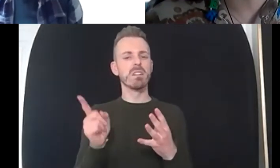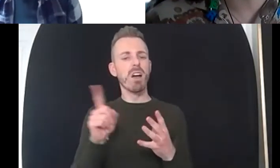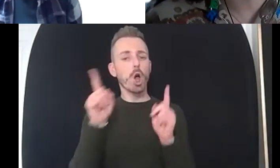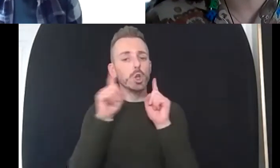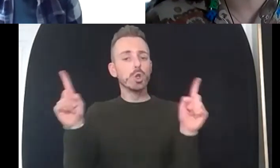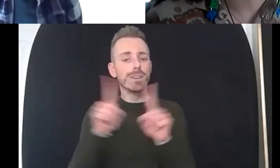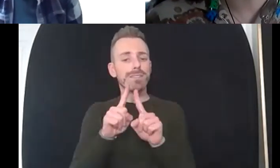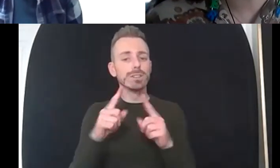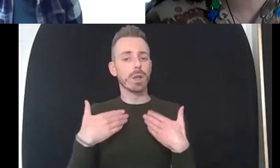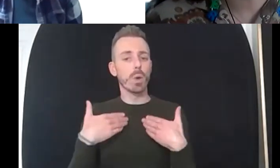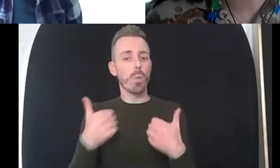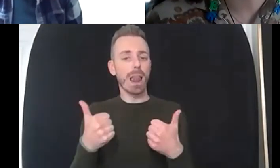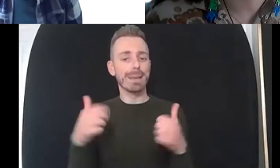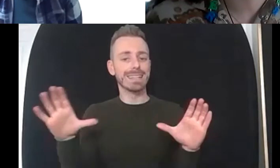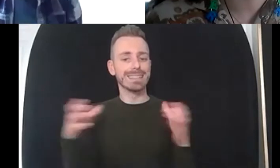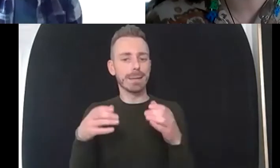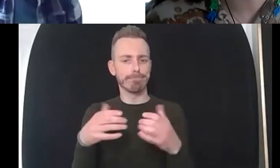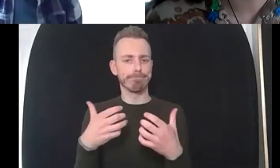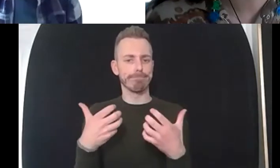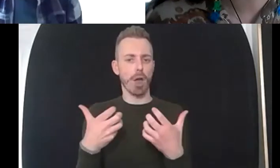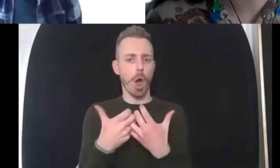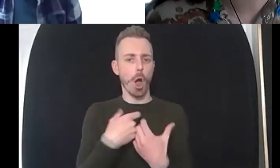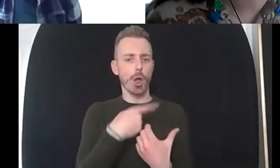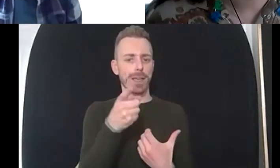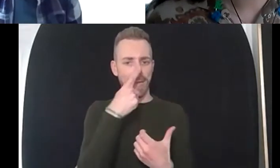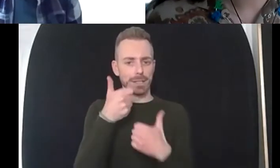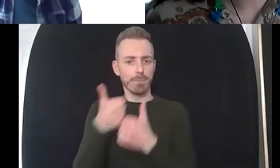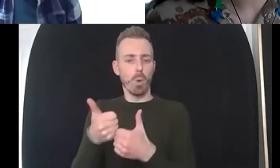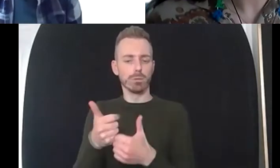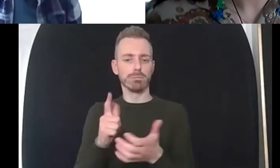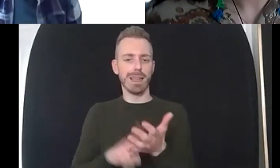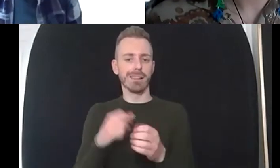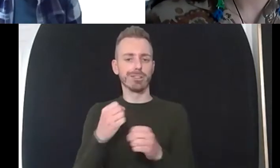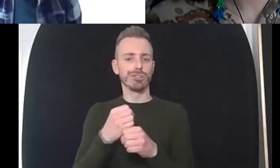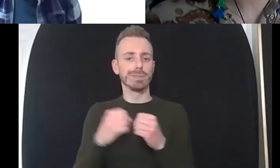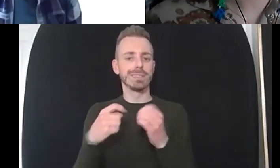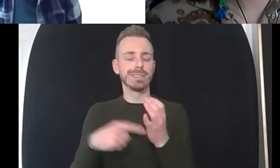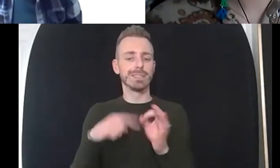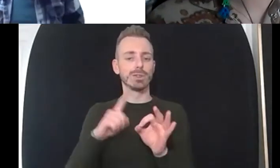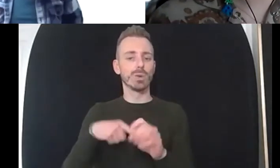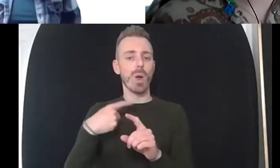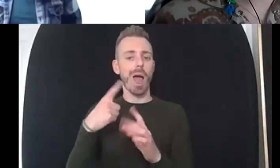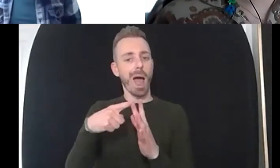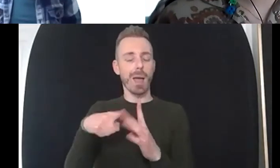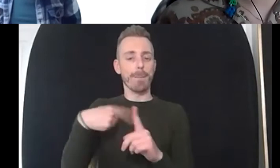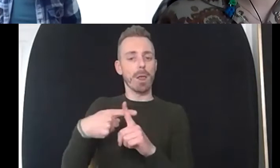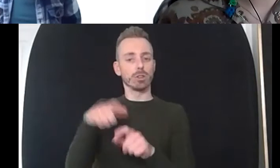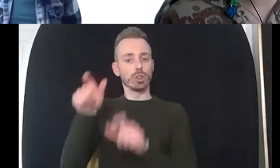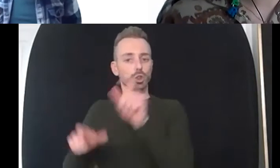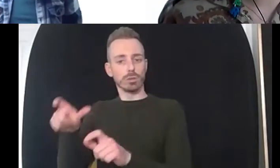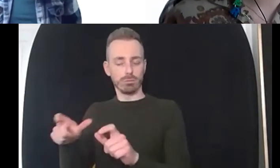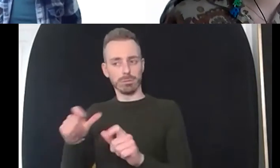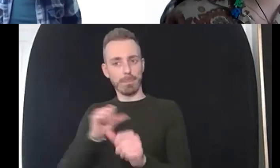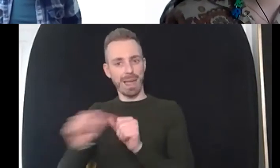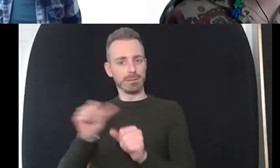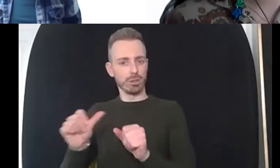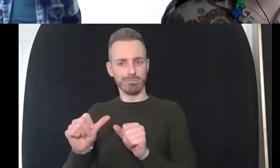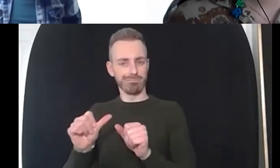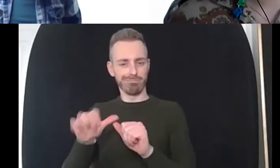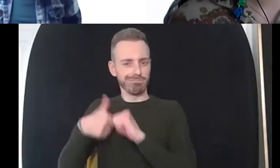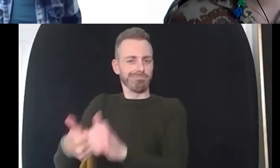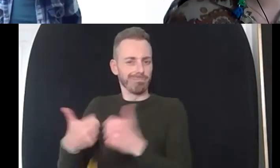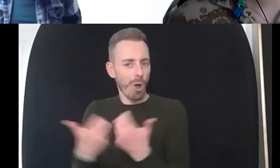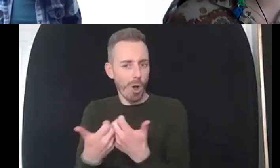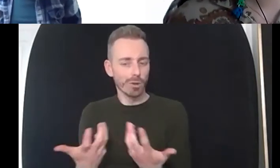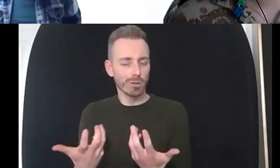lgbtqia students more effectively yeah so i think kind of um that i mean i think the first thing is